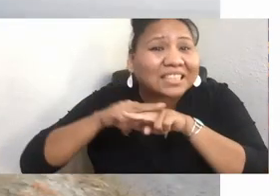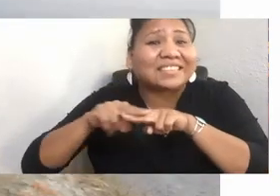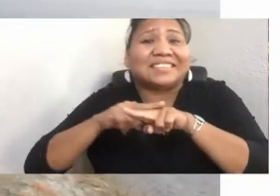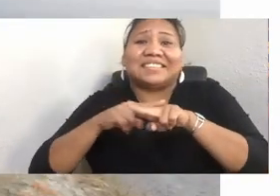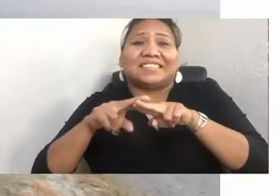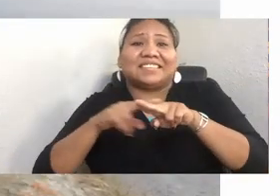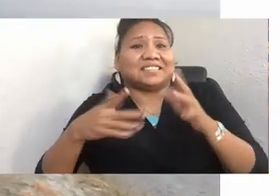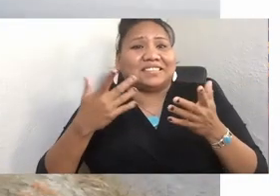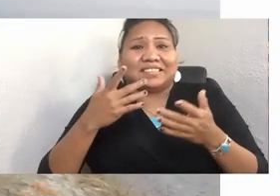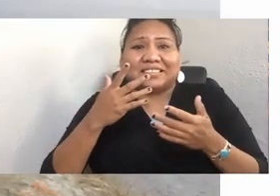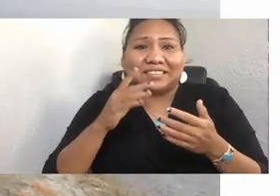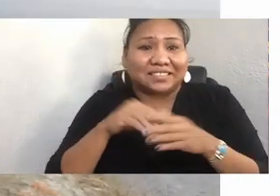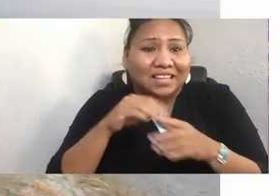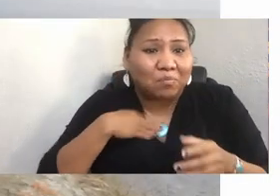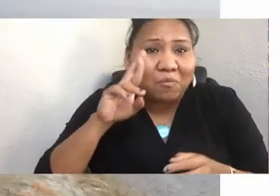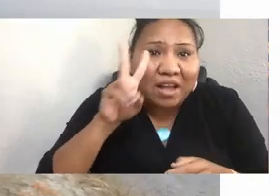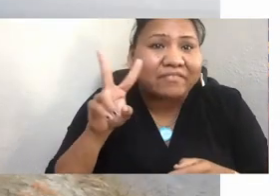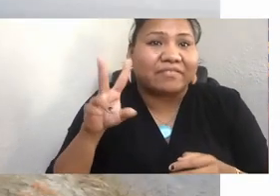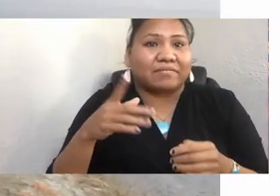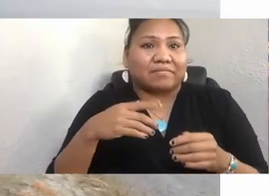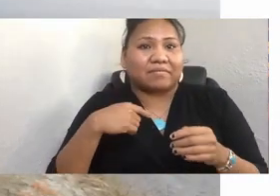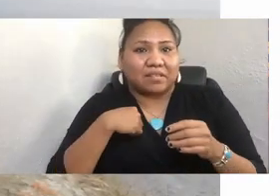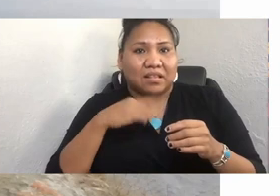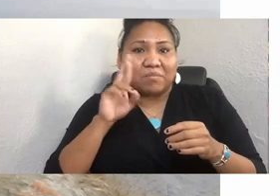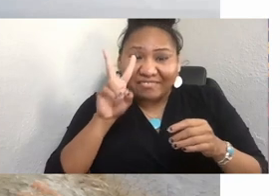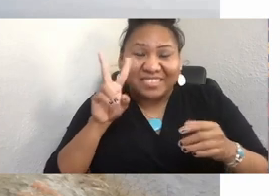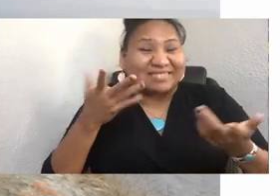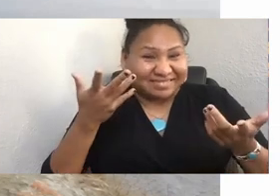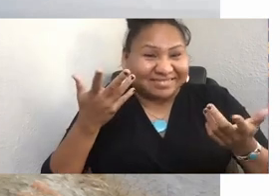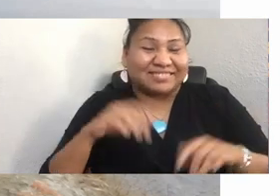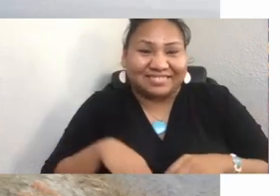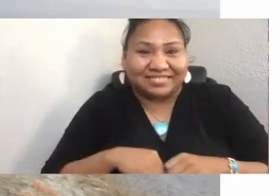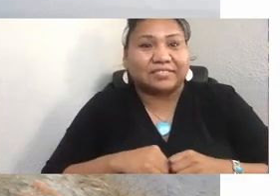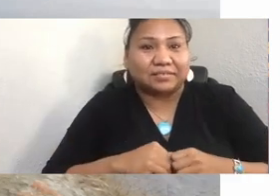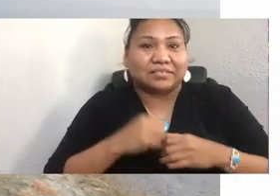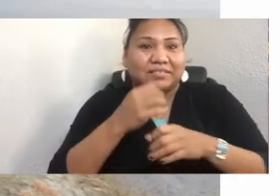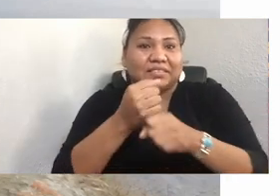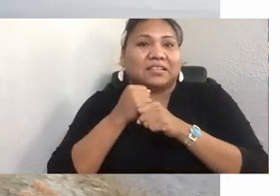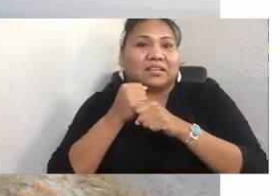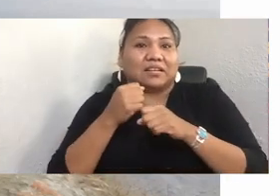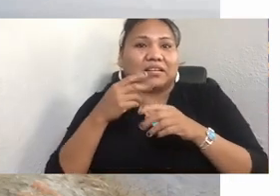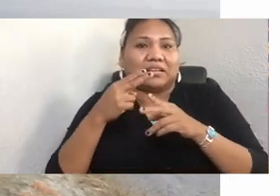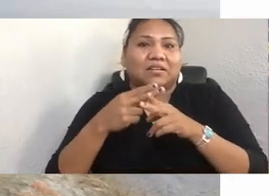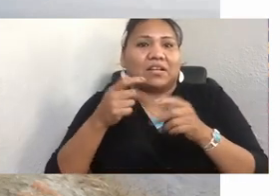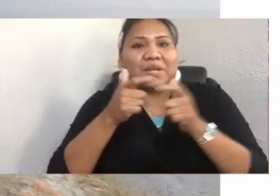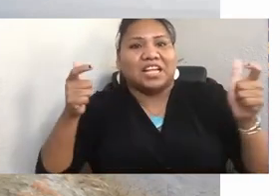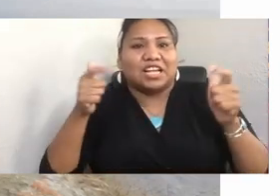This is the Big Girl. She got that name because she likes to back it up. We were in New Orleans.